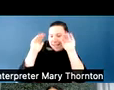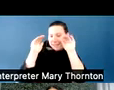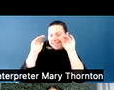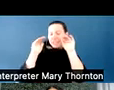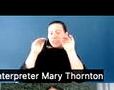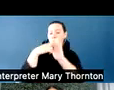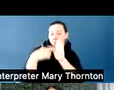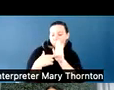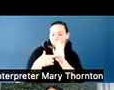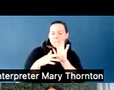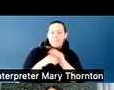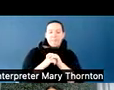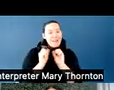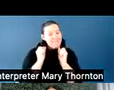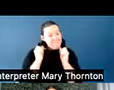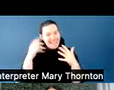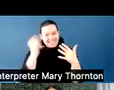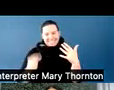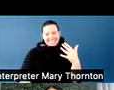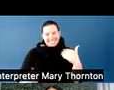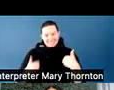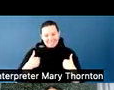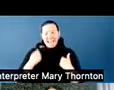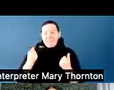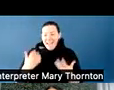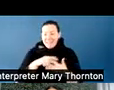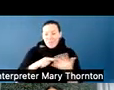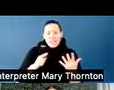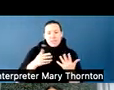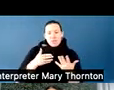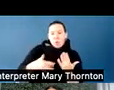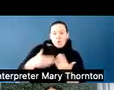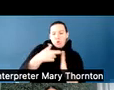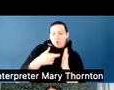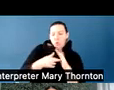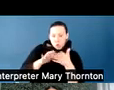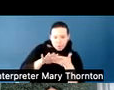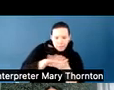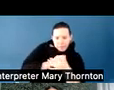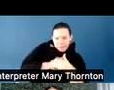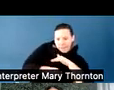But there are lots of them, and lots of them are social. And people with different types of neuro-diversity